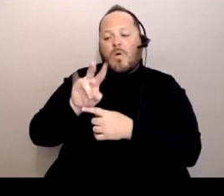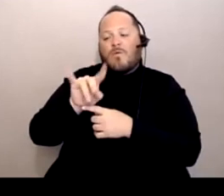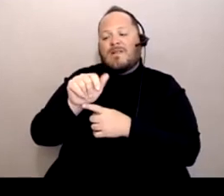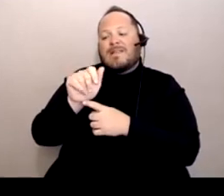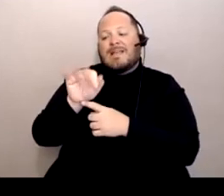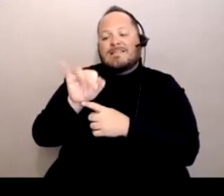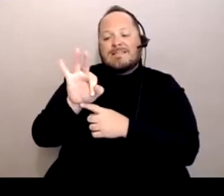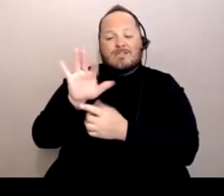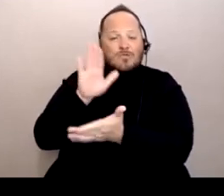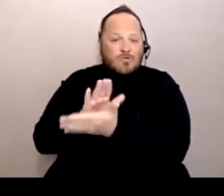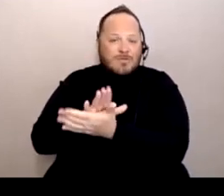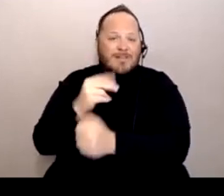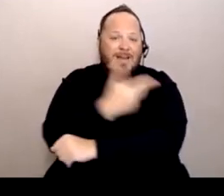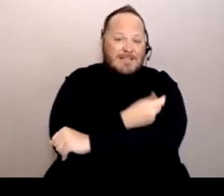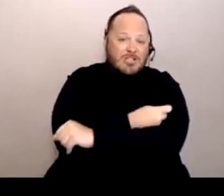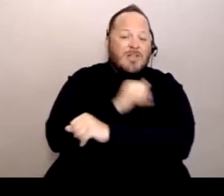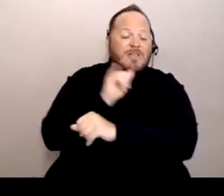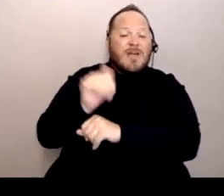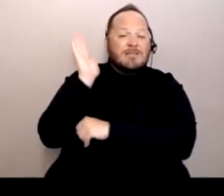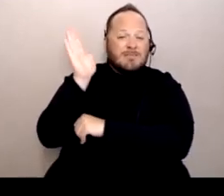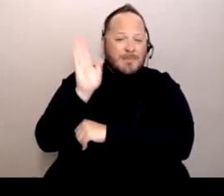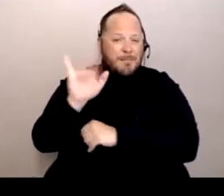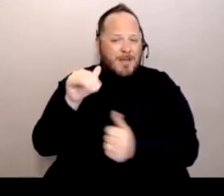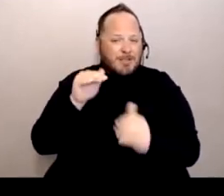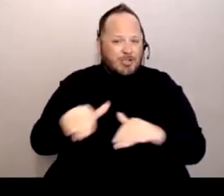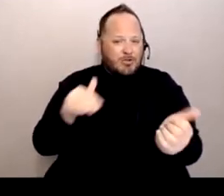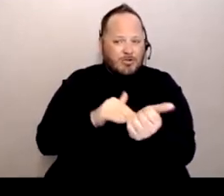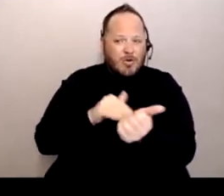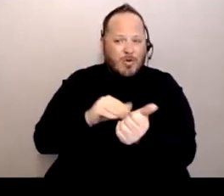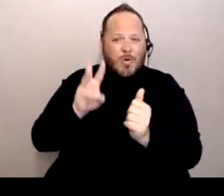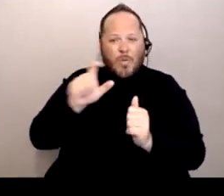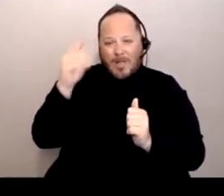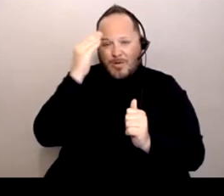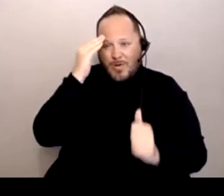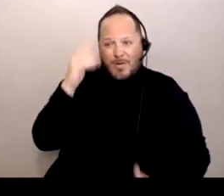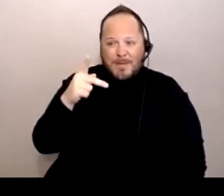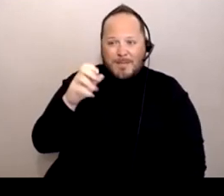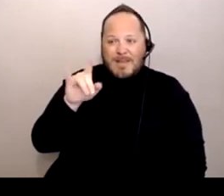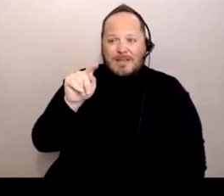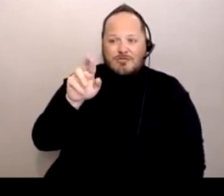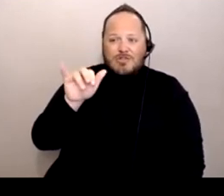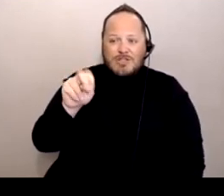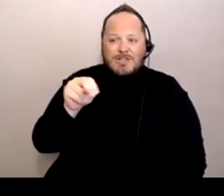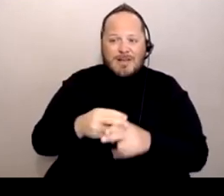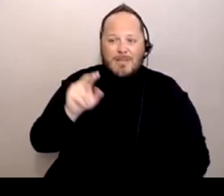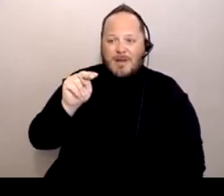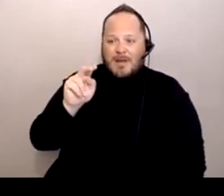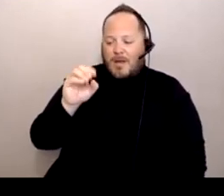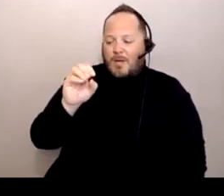by a pediatrician, a well-known pediatrician here in the East Bay, Noemi Spinazzi. So we'll be sending out the invitation